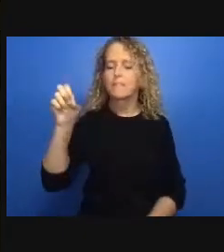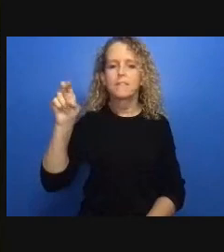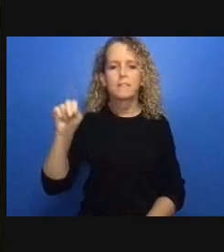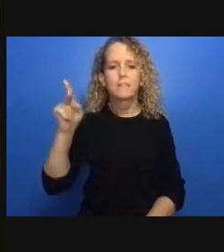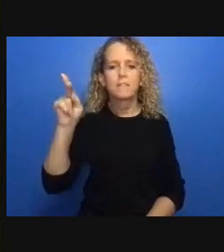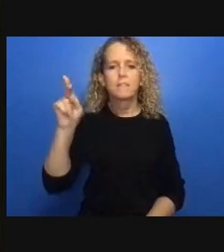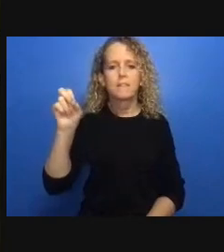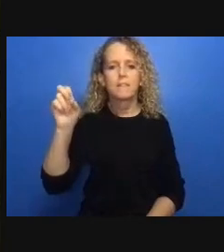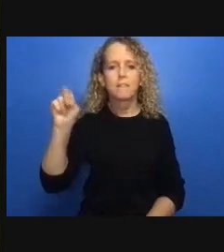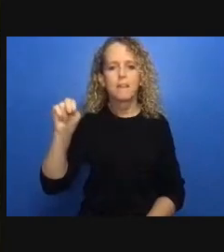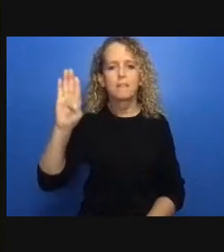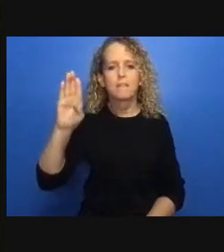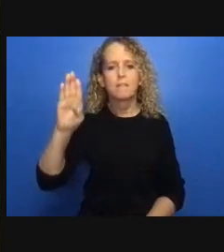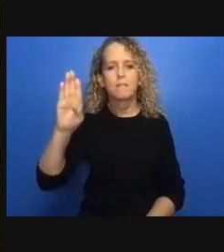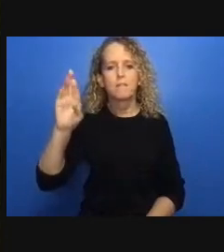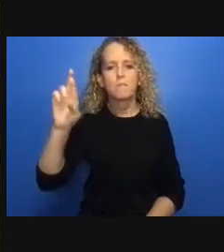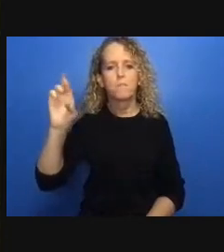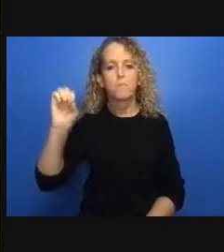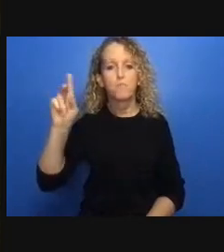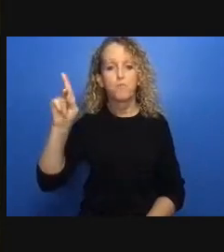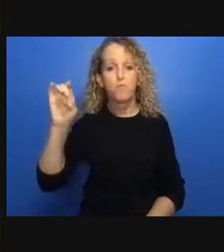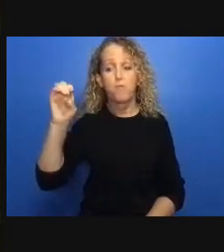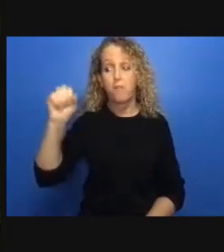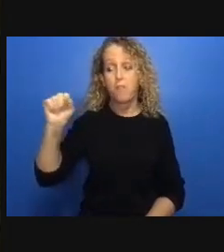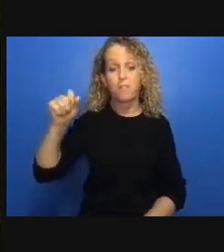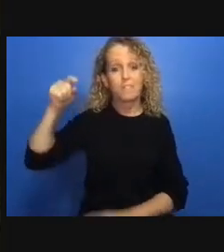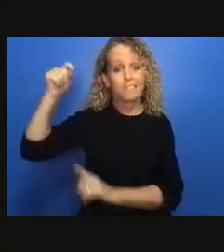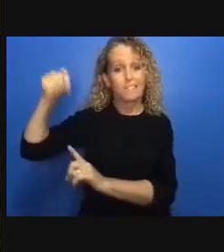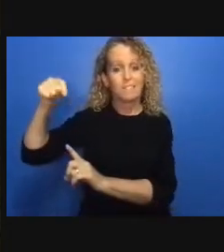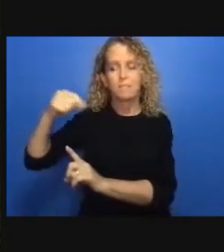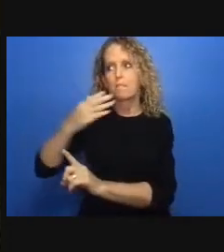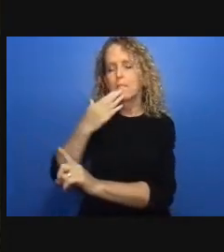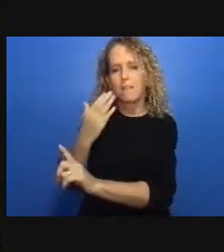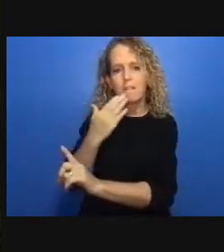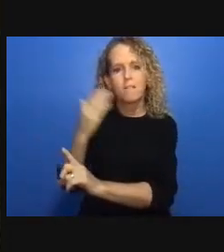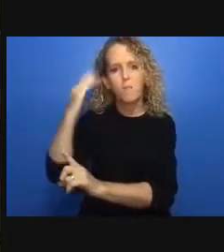the three overlapping crisis the pandemic the mass shooting and the police brutality